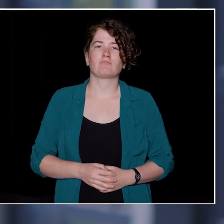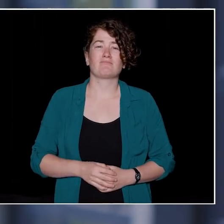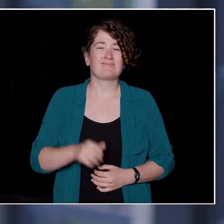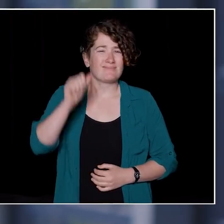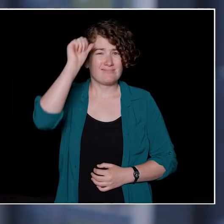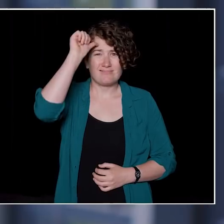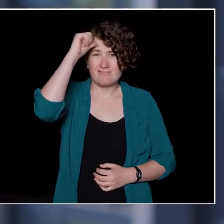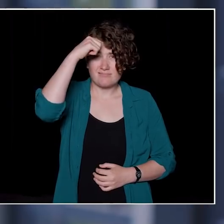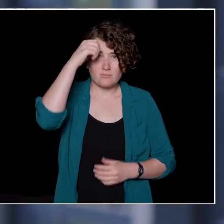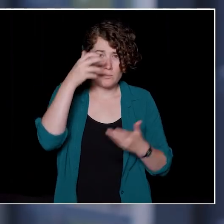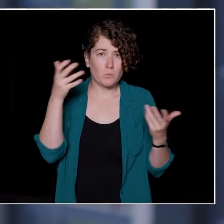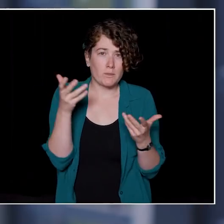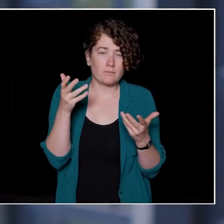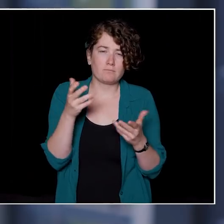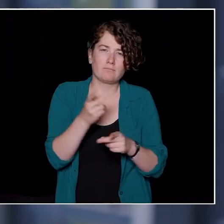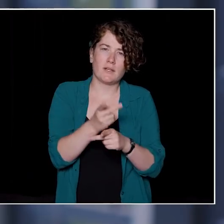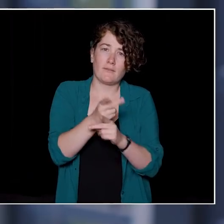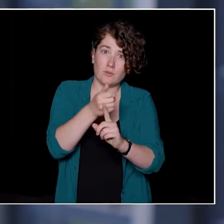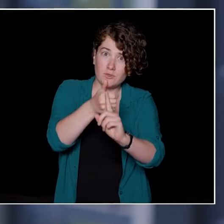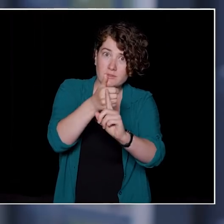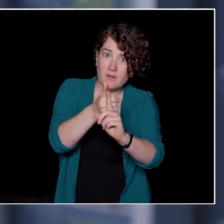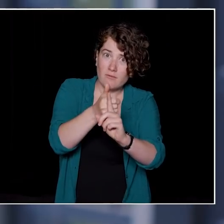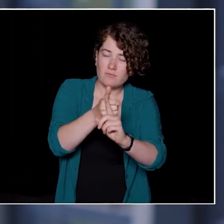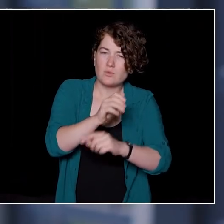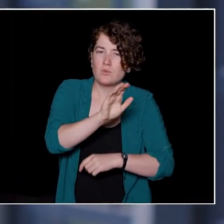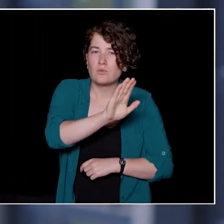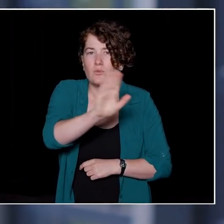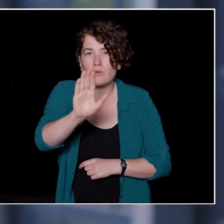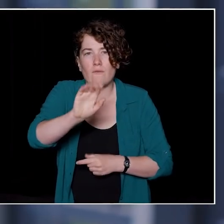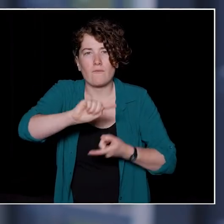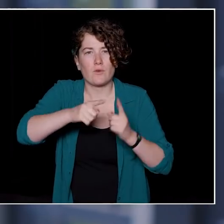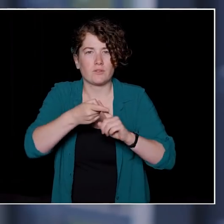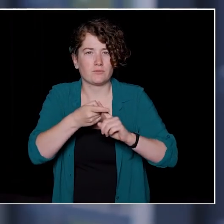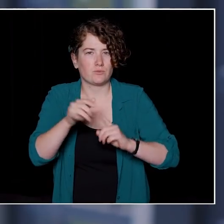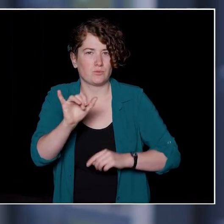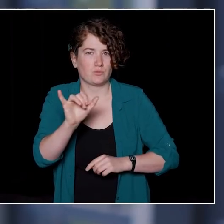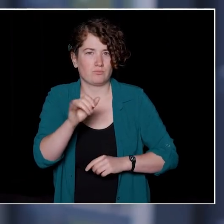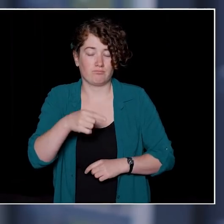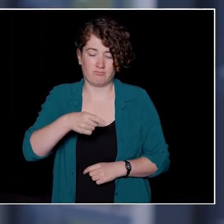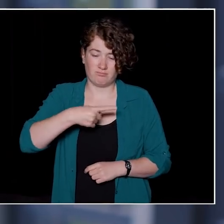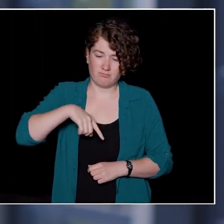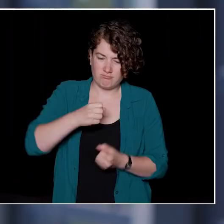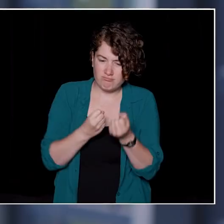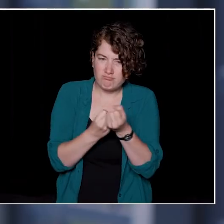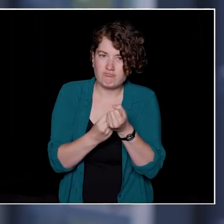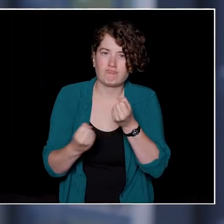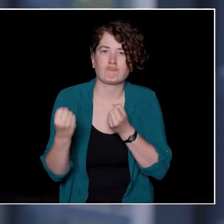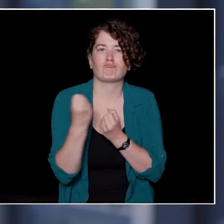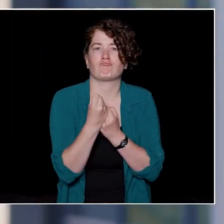take care of yourself and your friends. We are here to help, each and every one of us.